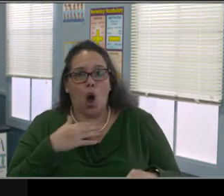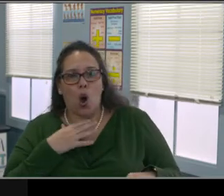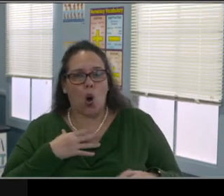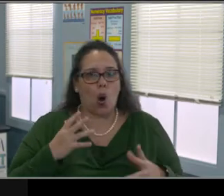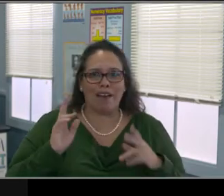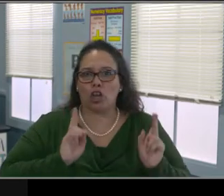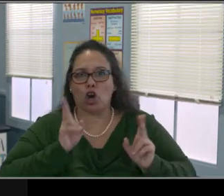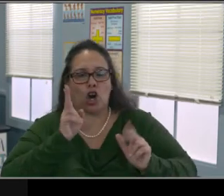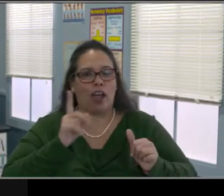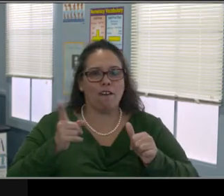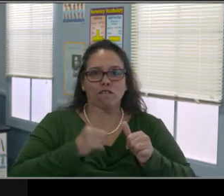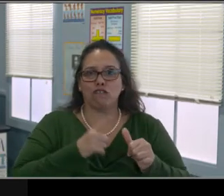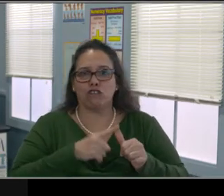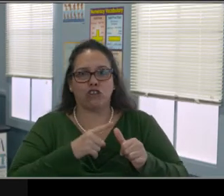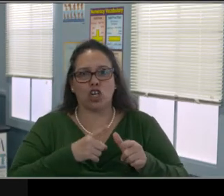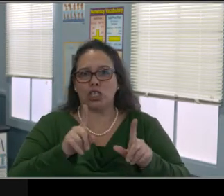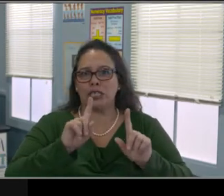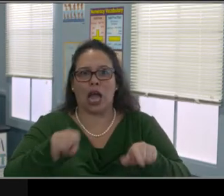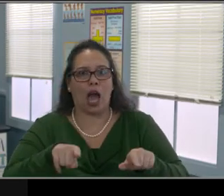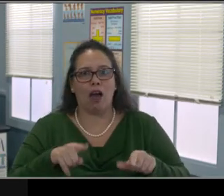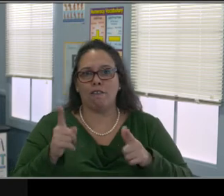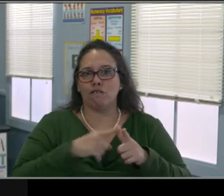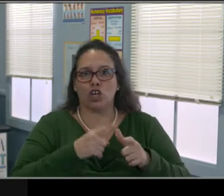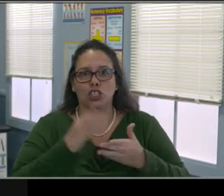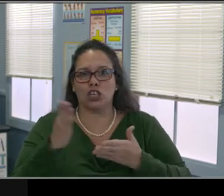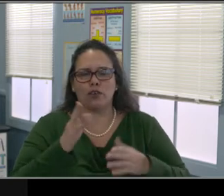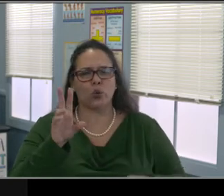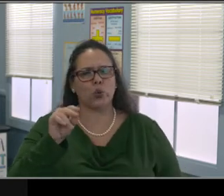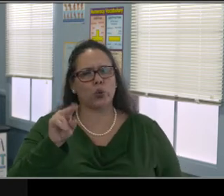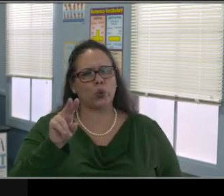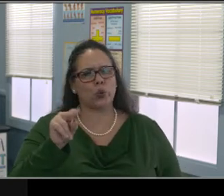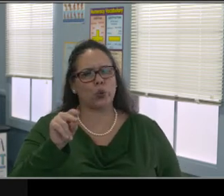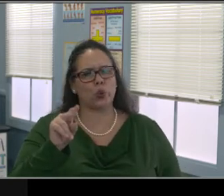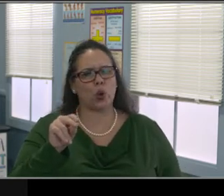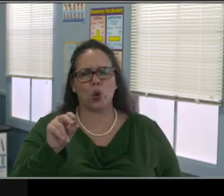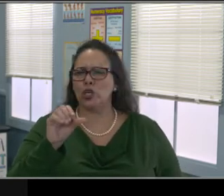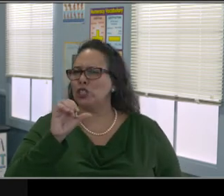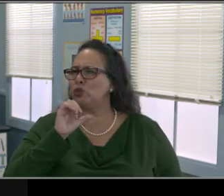There's sections on meeting the principals, what are pathways, things to consider.